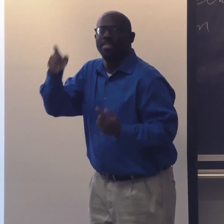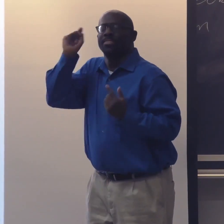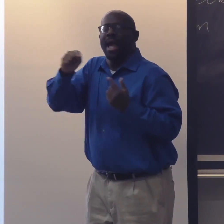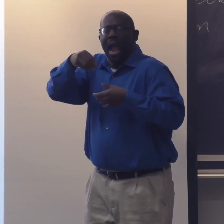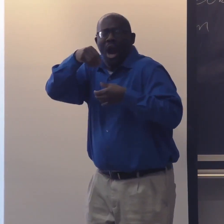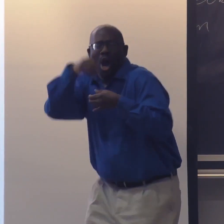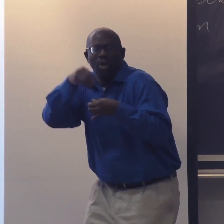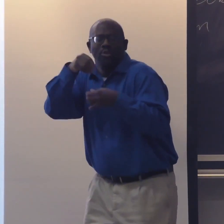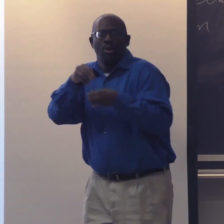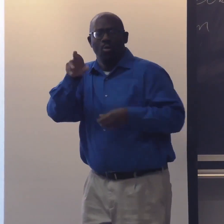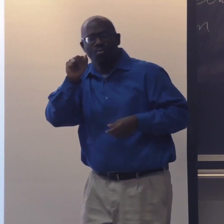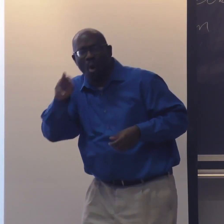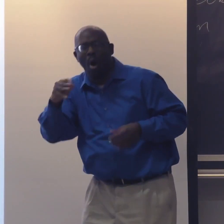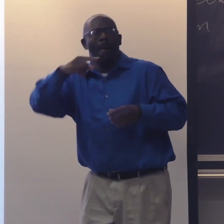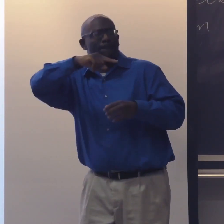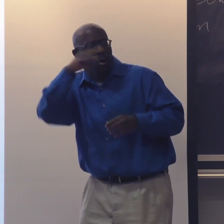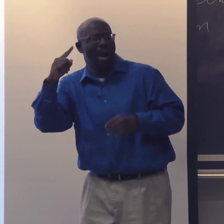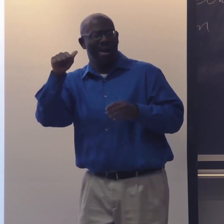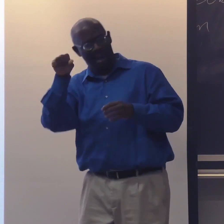You're very fortunate to see this being documented.